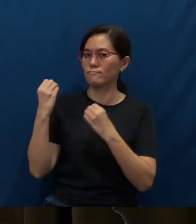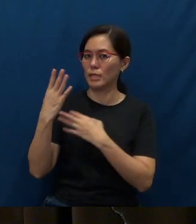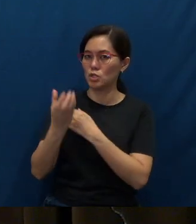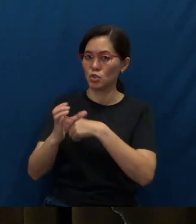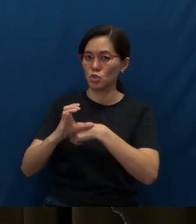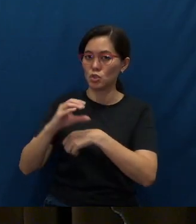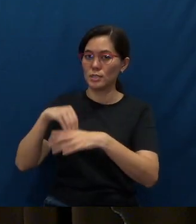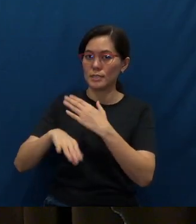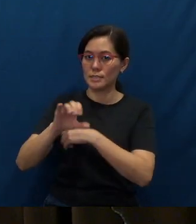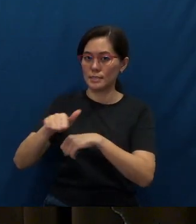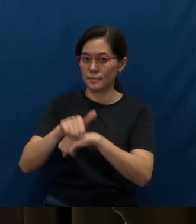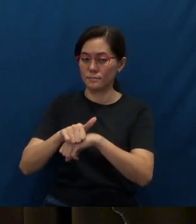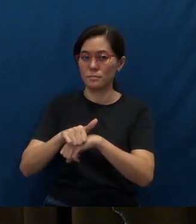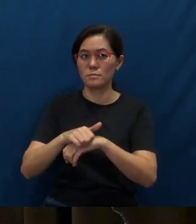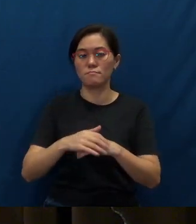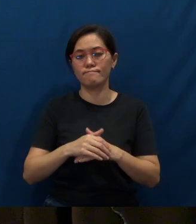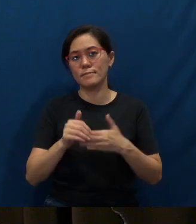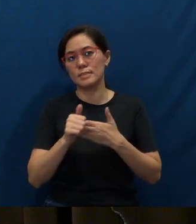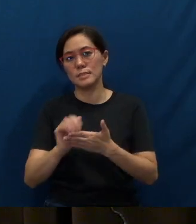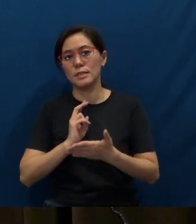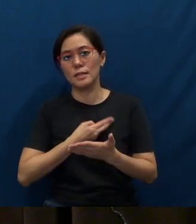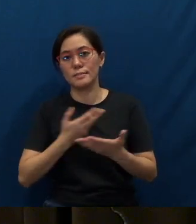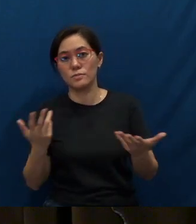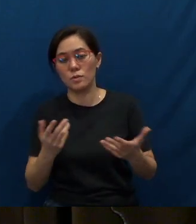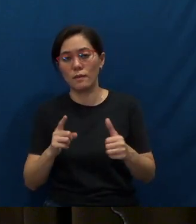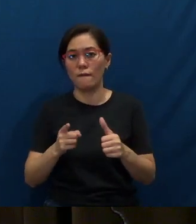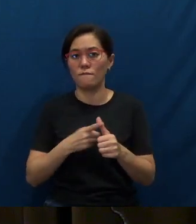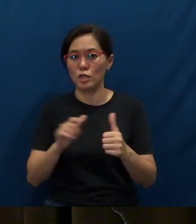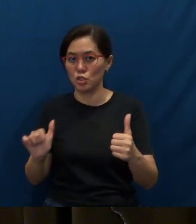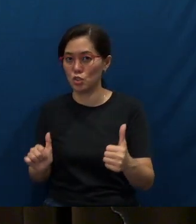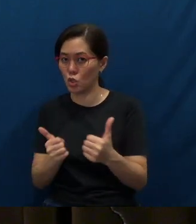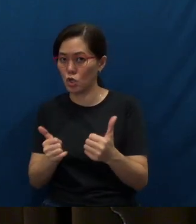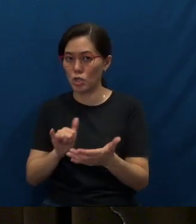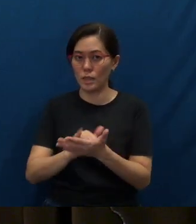This leads us to our first challenge this morning